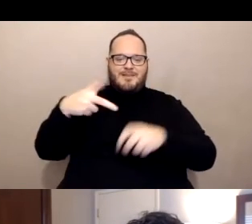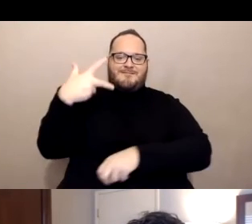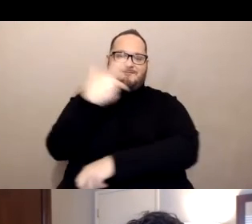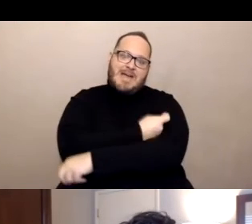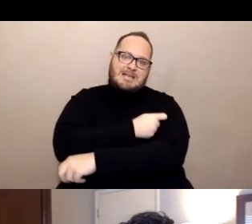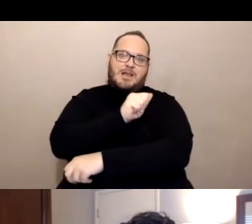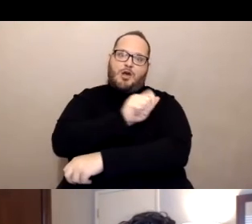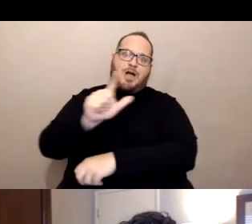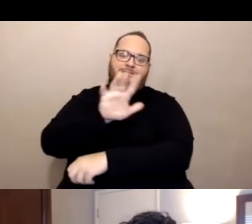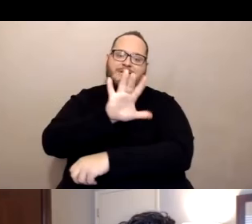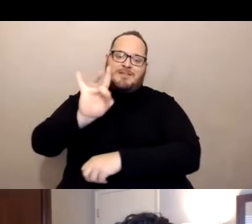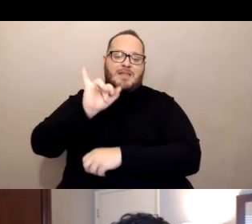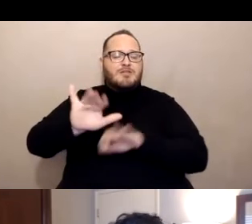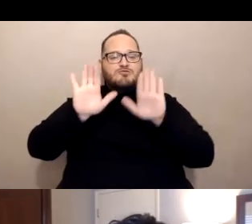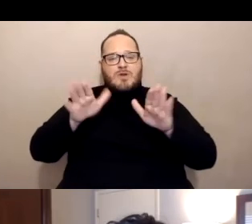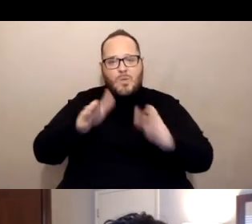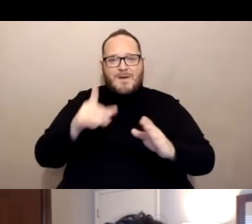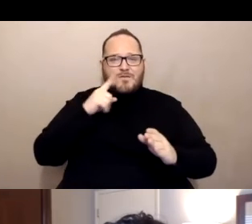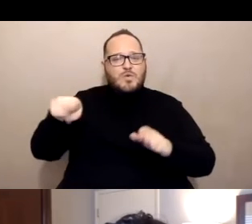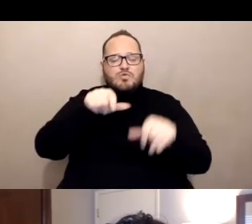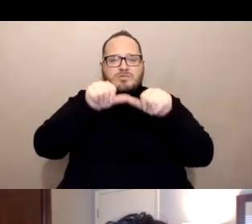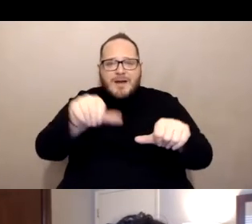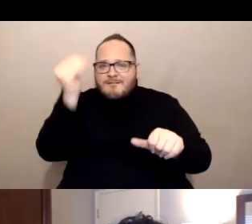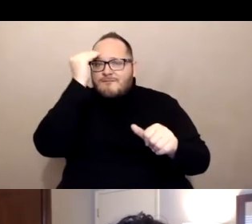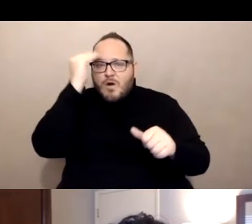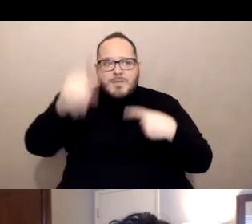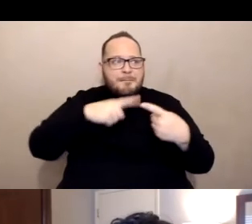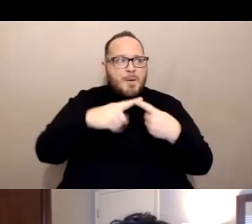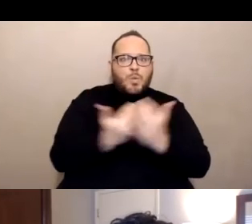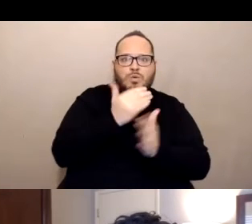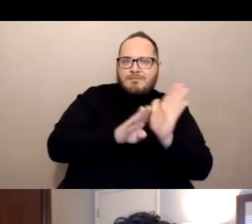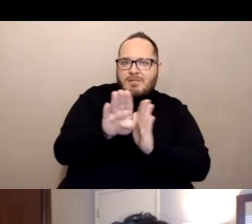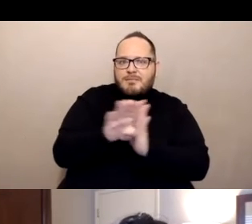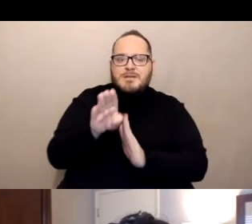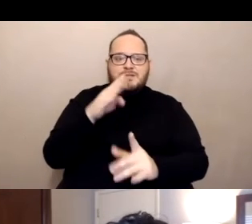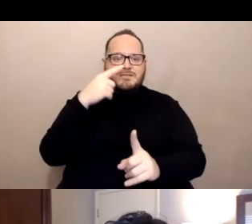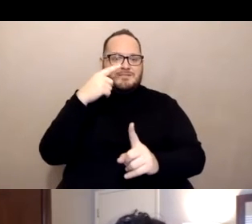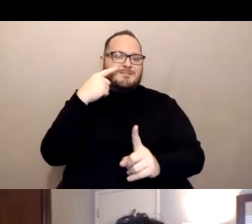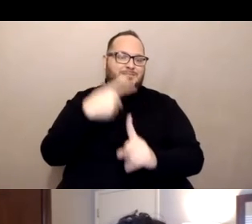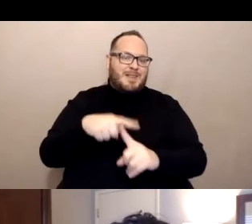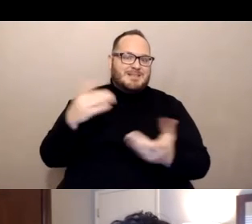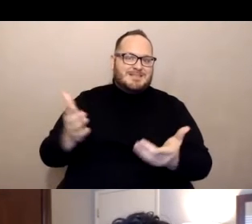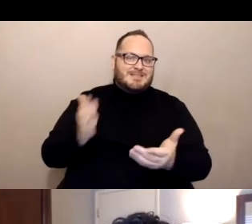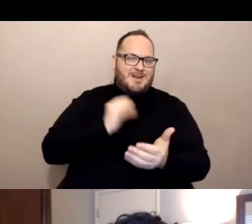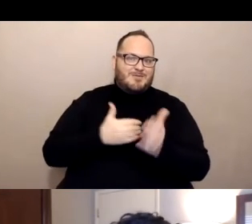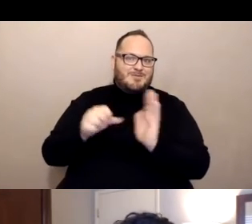and hear about new developments. In addition, of course, to your local state council or regional office, get on their emailing list as well.